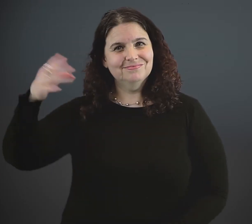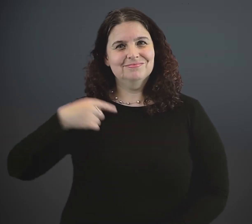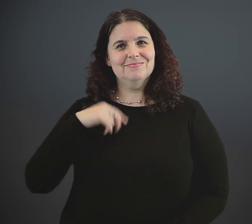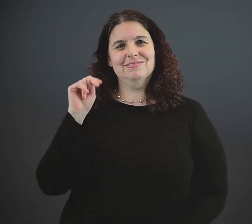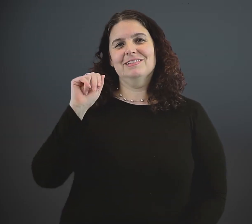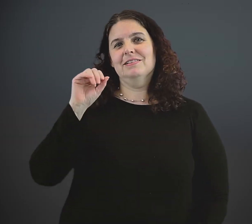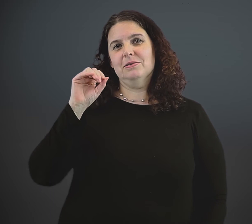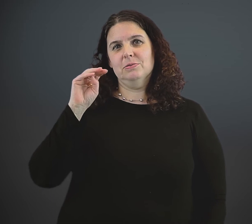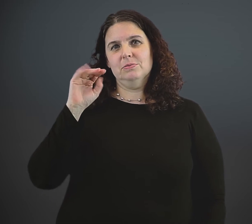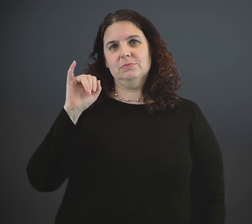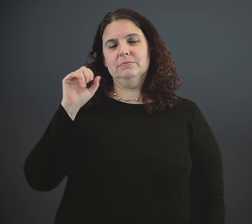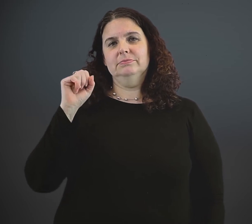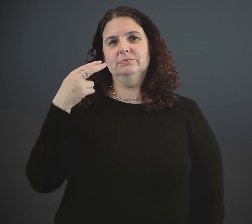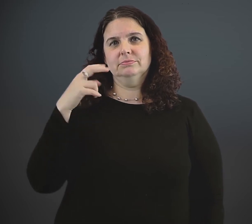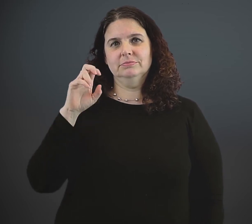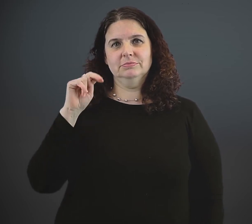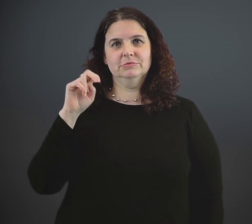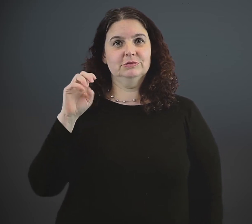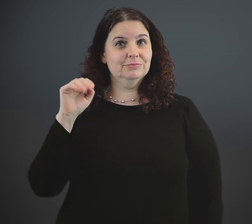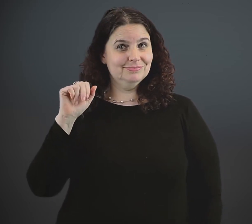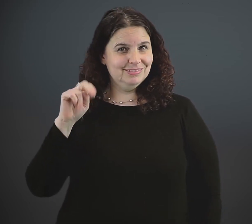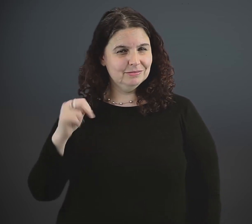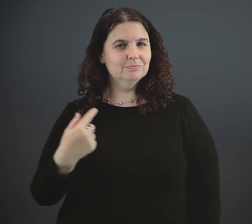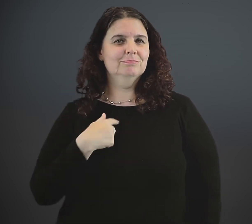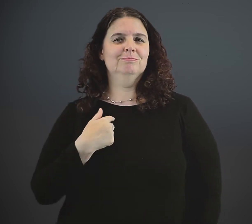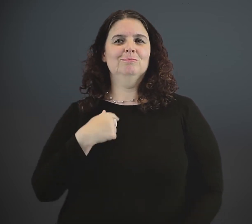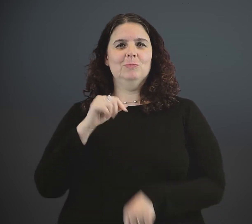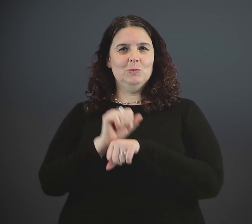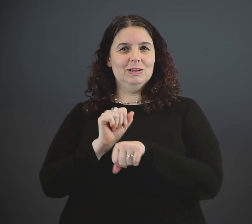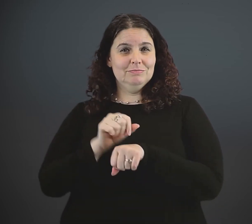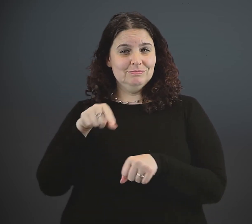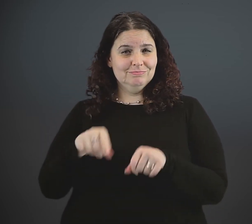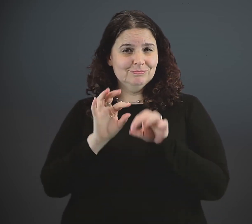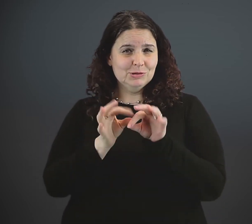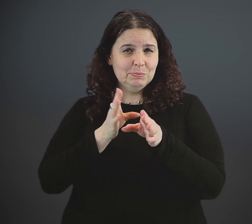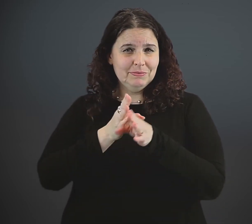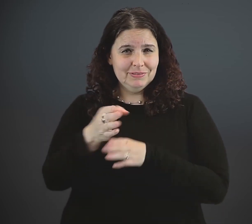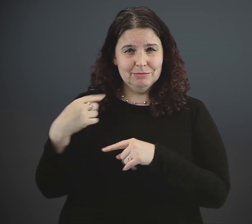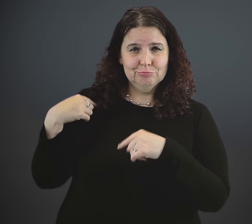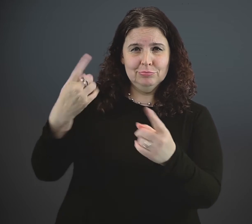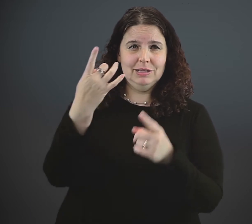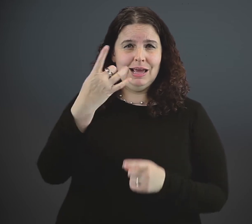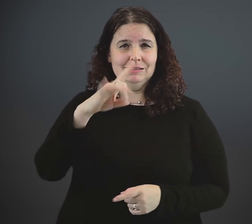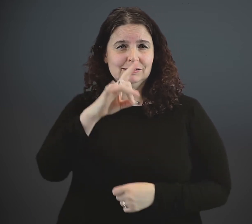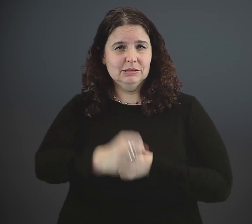Hello. I am Naomi Sheneman. I have been working professionally in the interpreting field